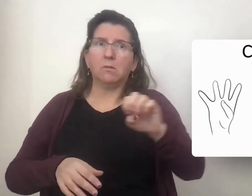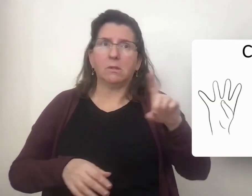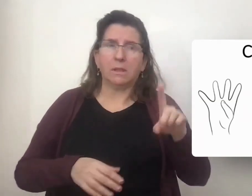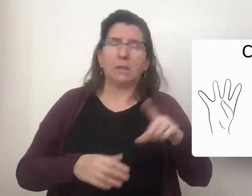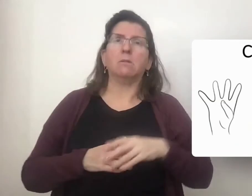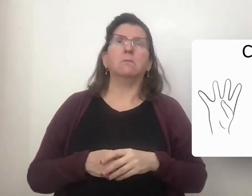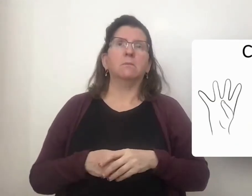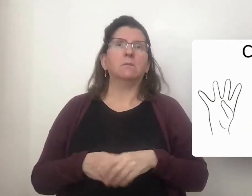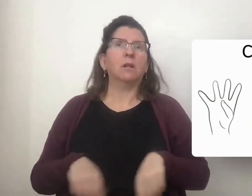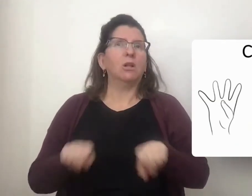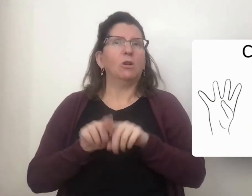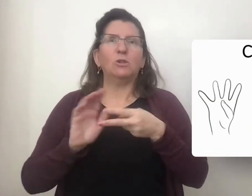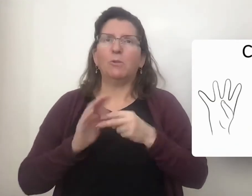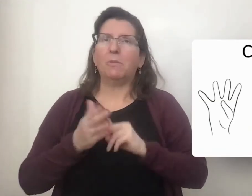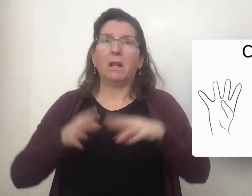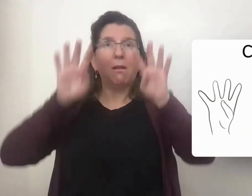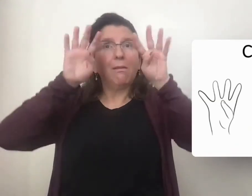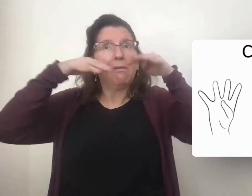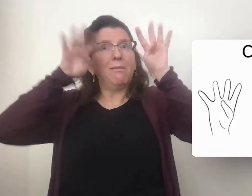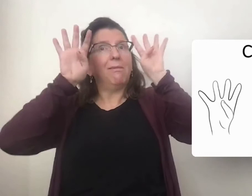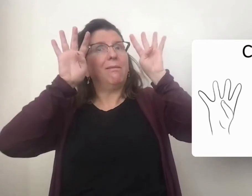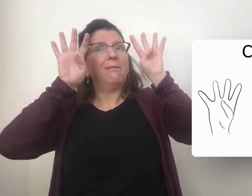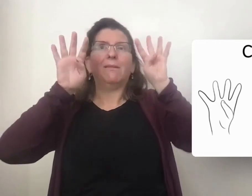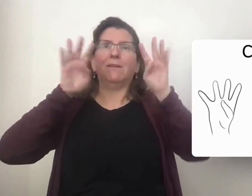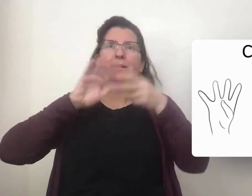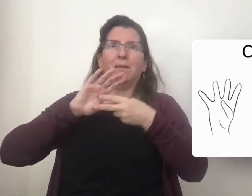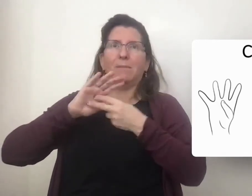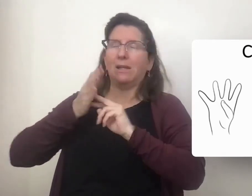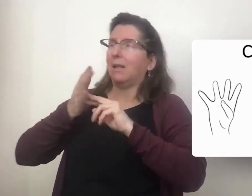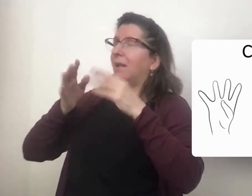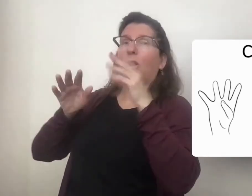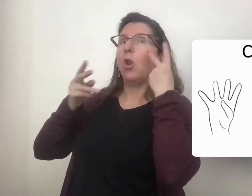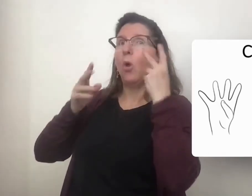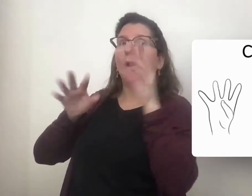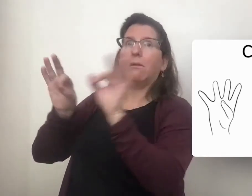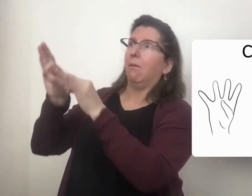It can also reflect your eyelashes . . . see the eyelashes flutter!